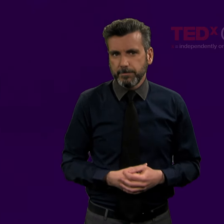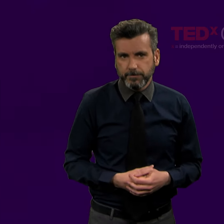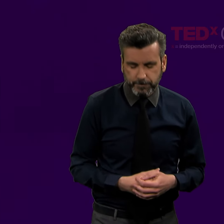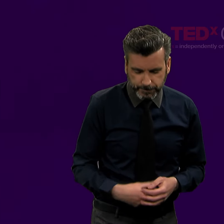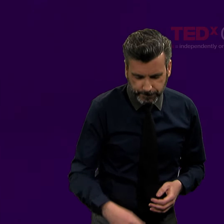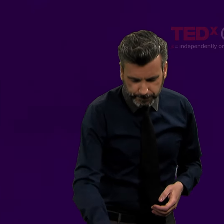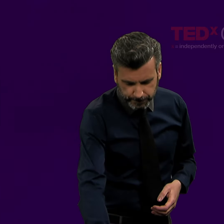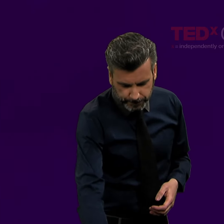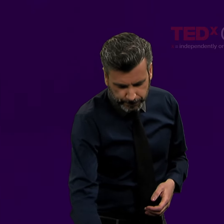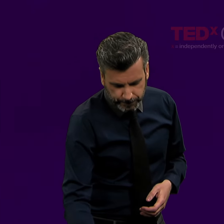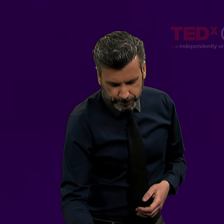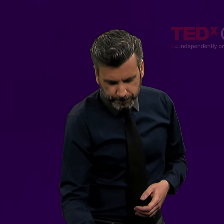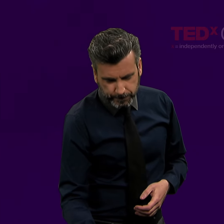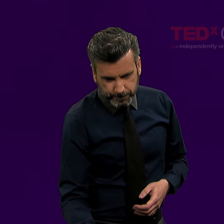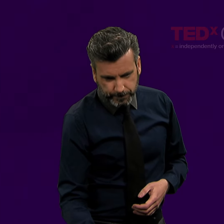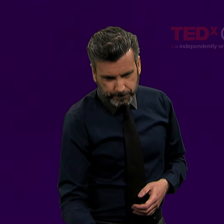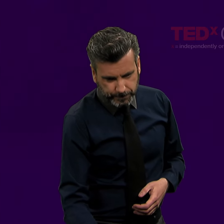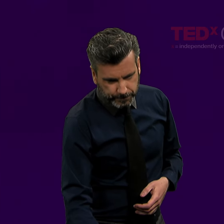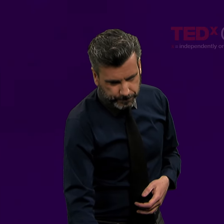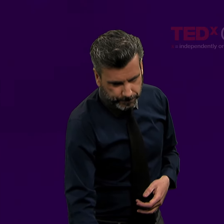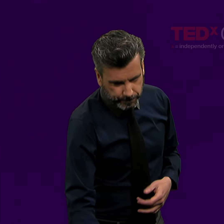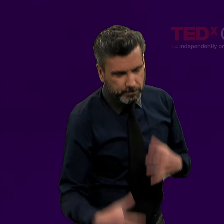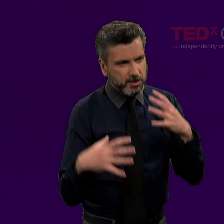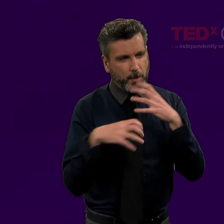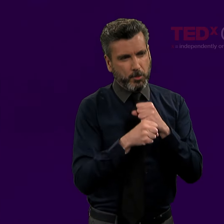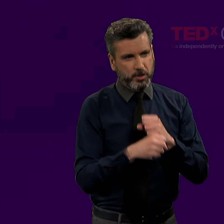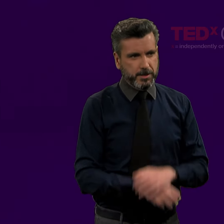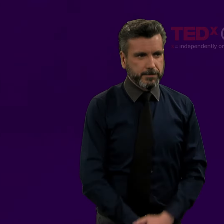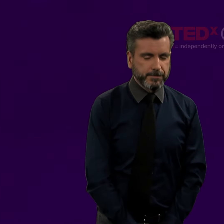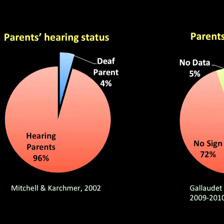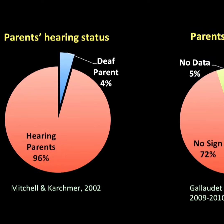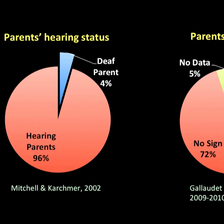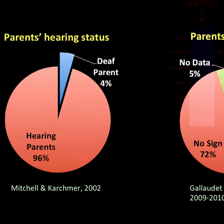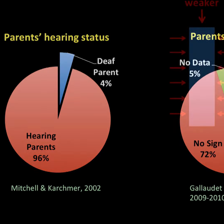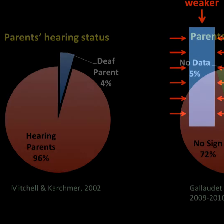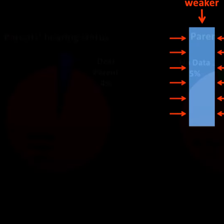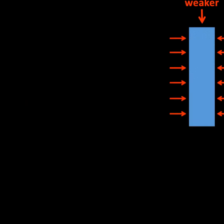so that seems to be a risk factor. So in summary ... [Same pie charts.